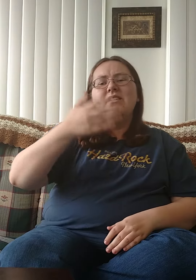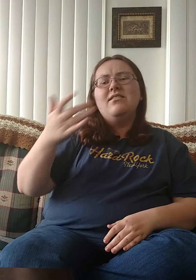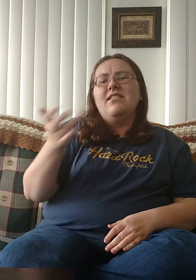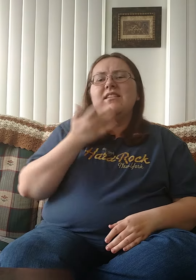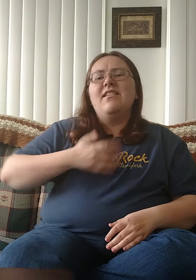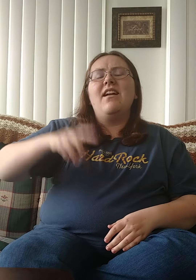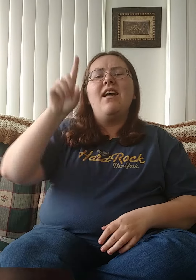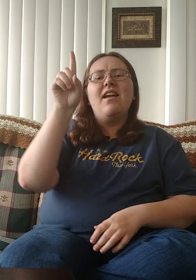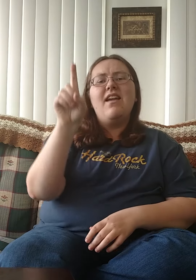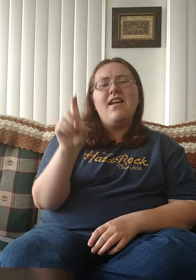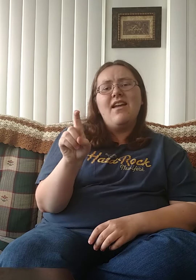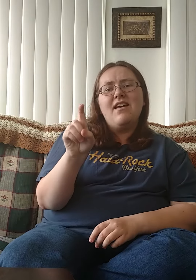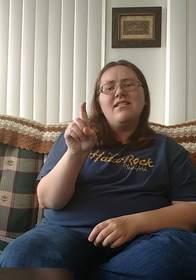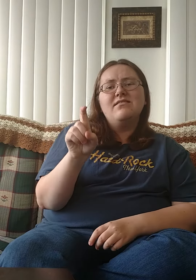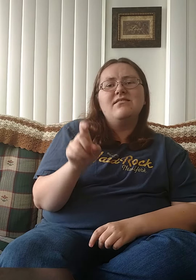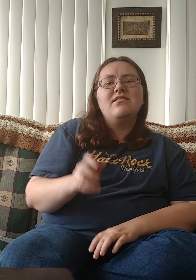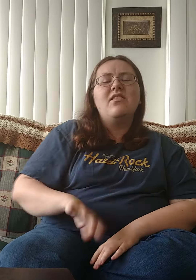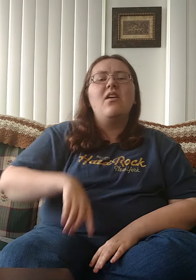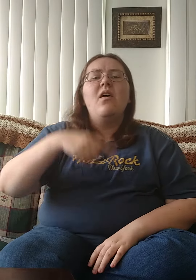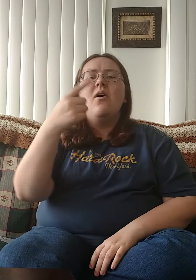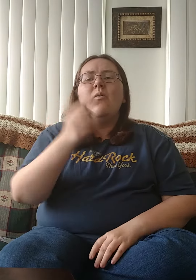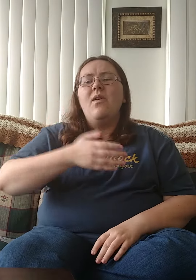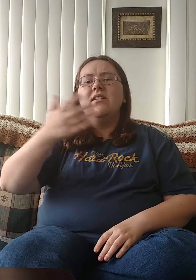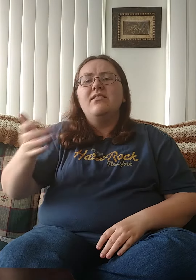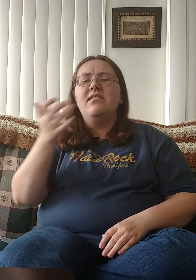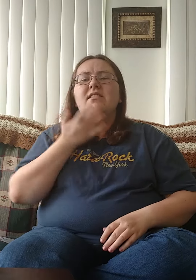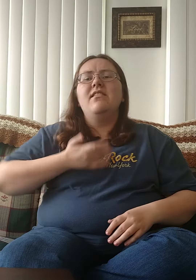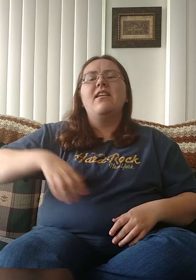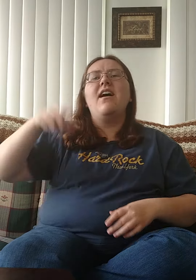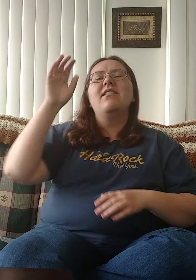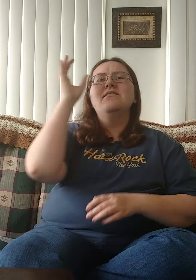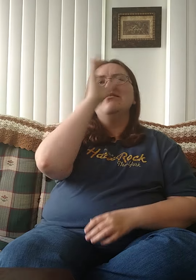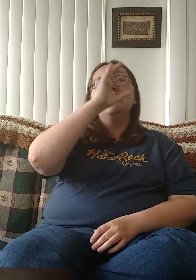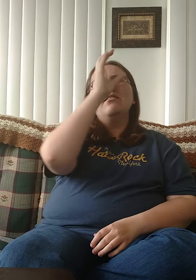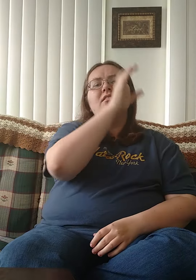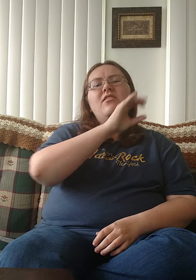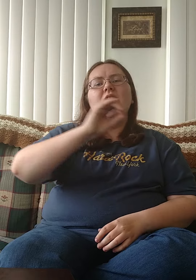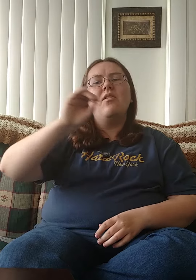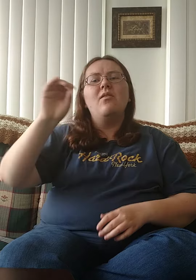One thing I ask One thing I seek